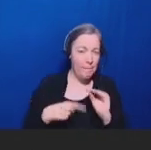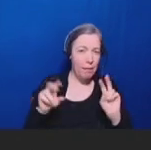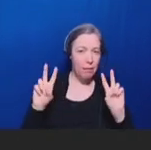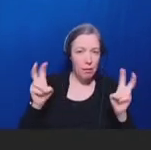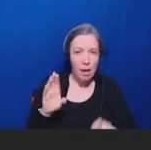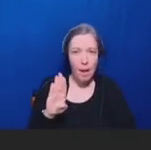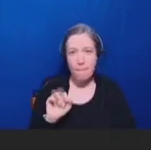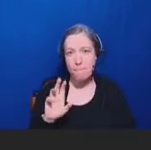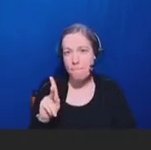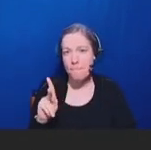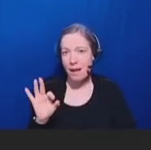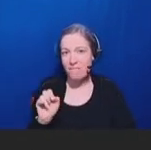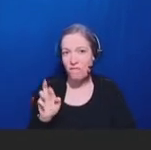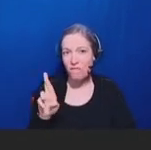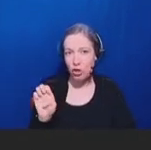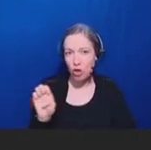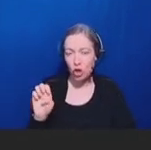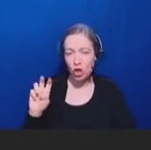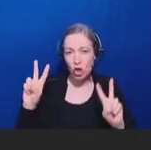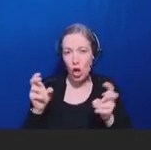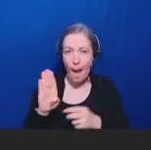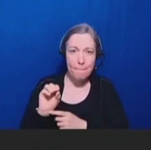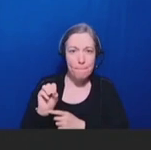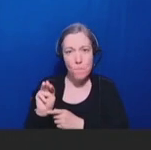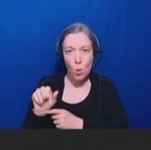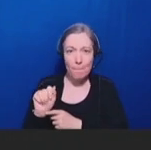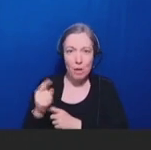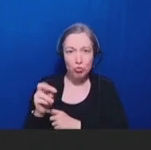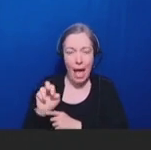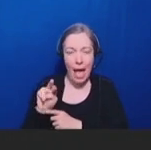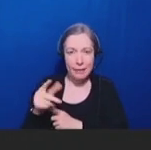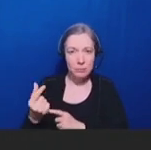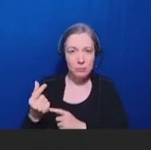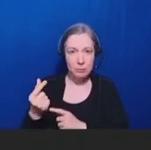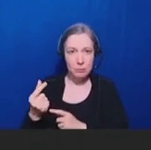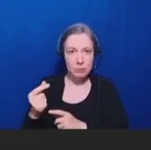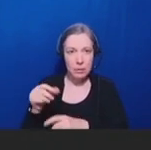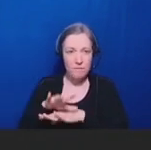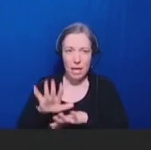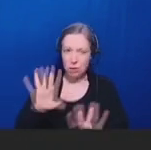oftentimes with that, you know, when we provide corrective information about vaccines, we